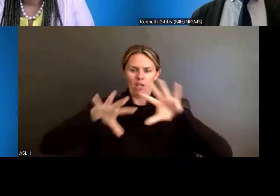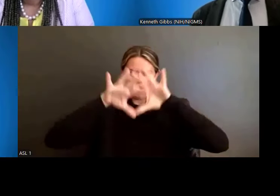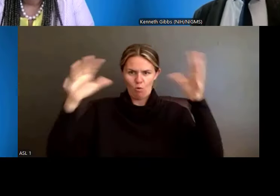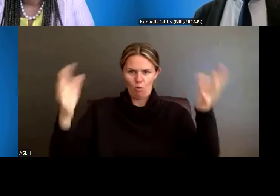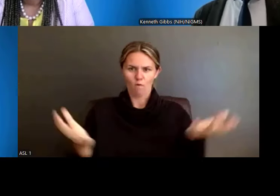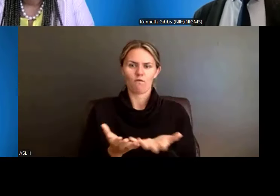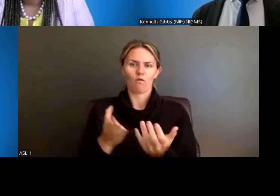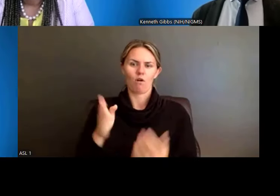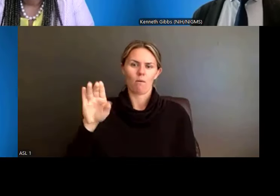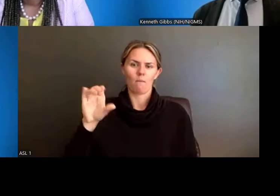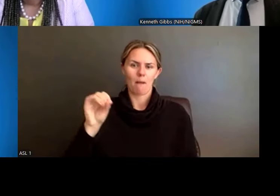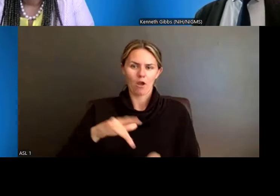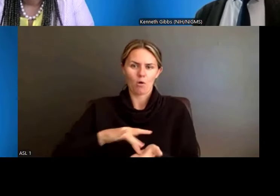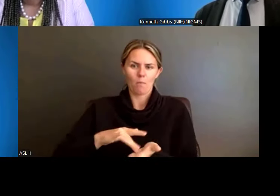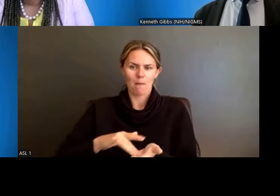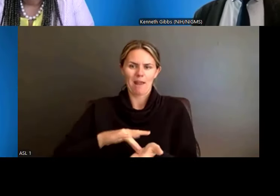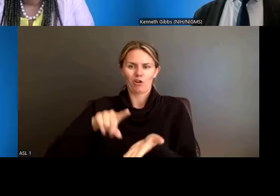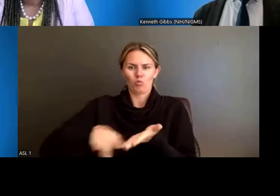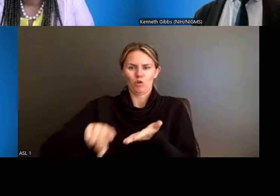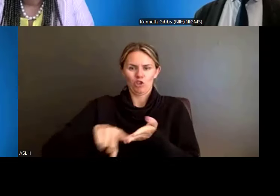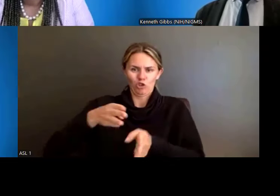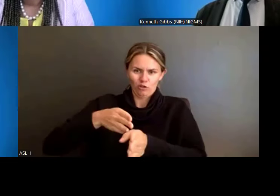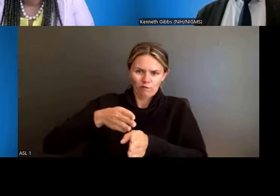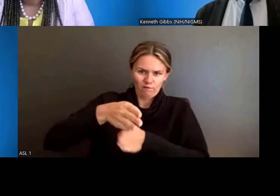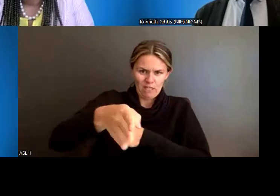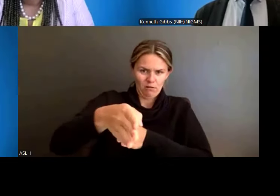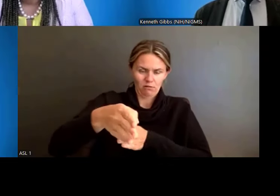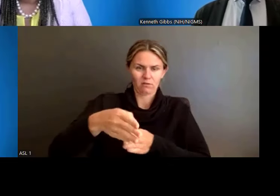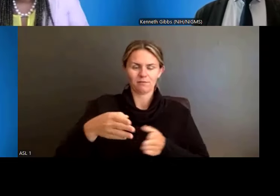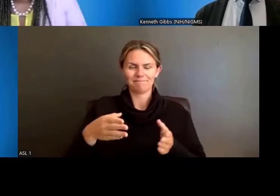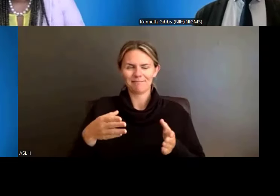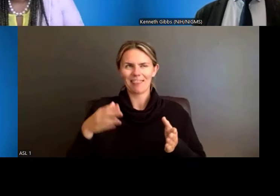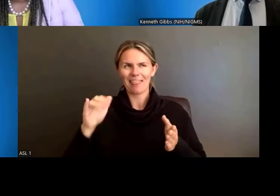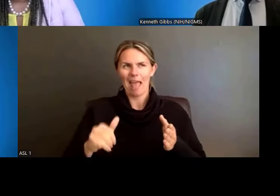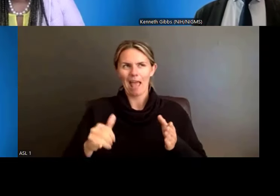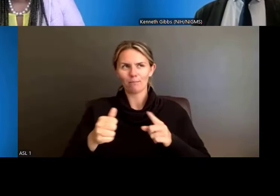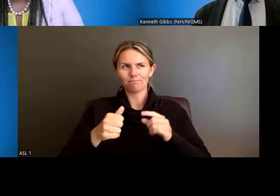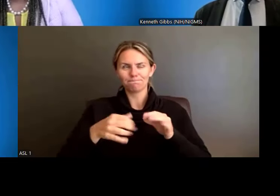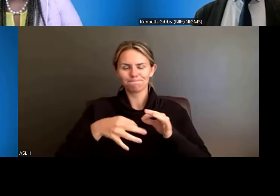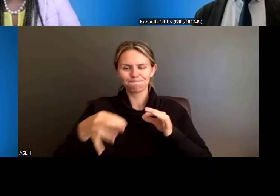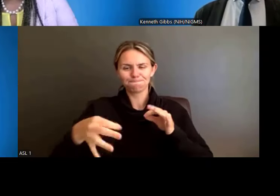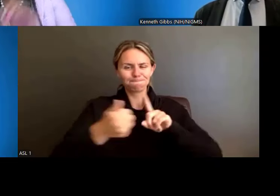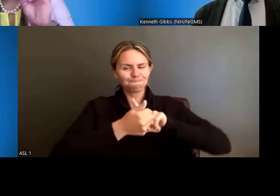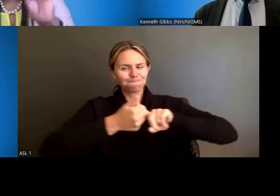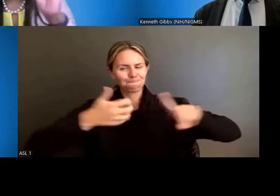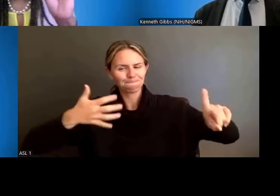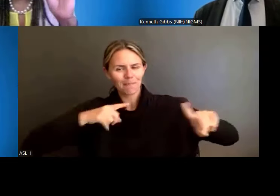Very long answer, but there we go. Dr. Anissa Brown: That's okay, but I'm going to actually